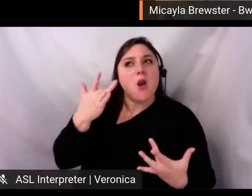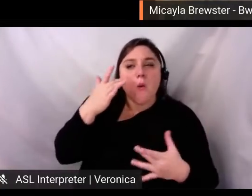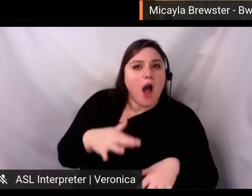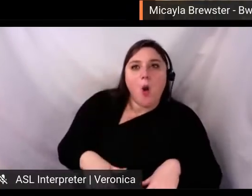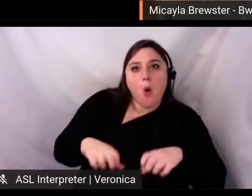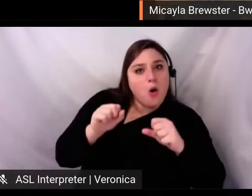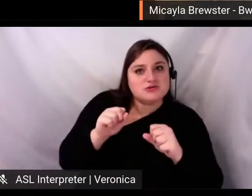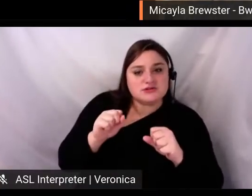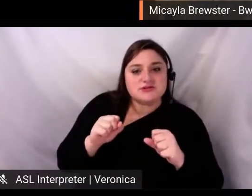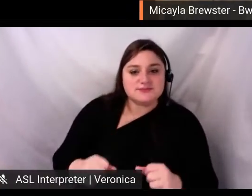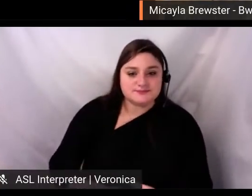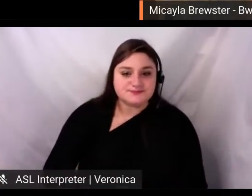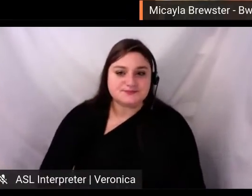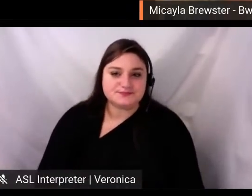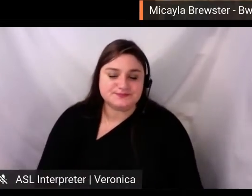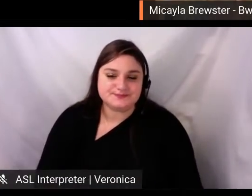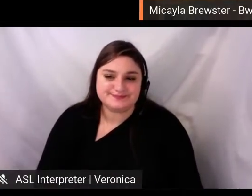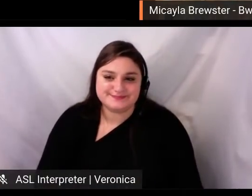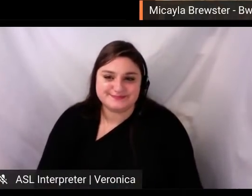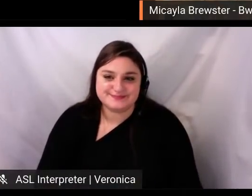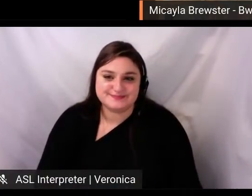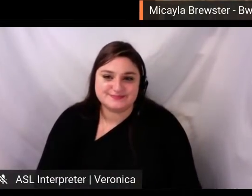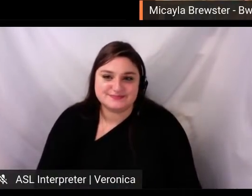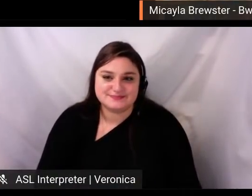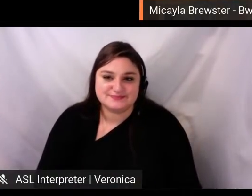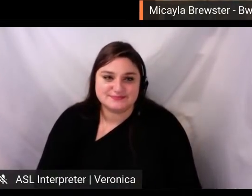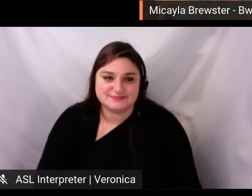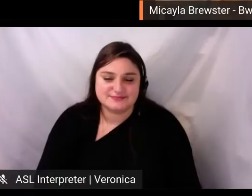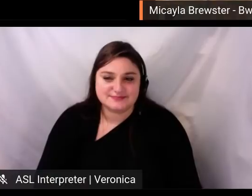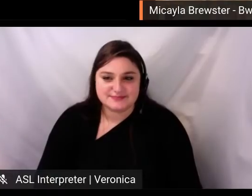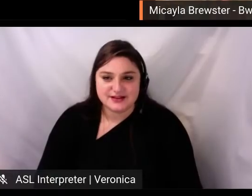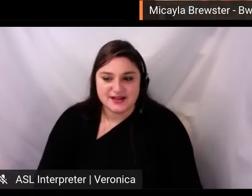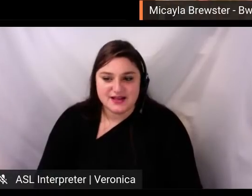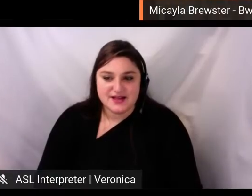next level. That's when you give them that opportunity to share what